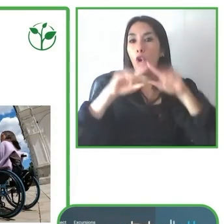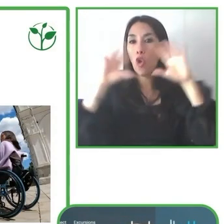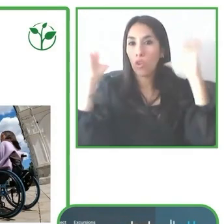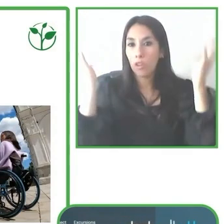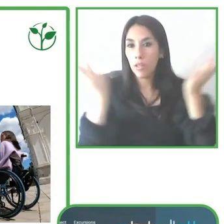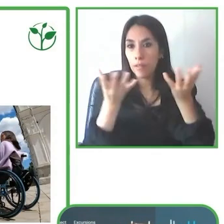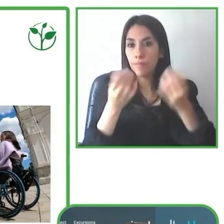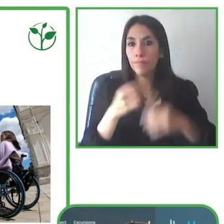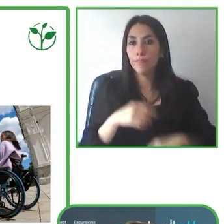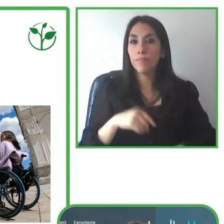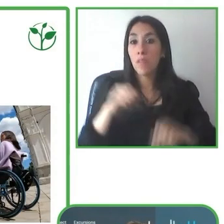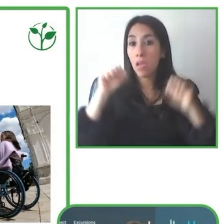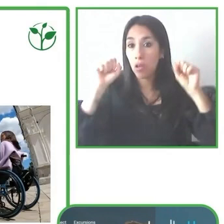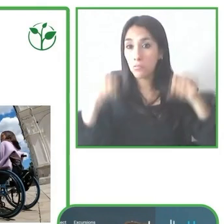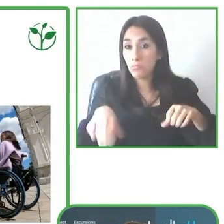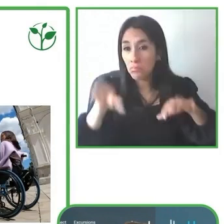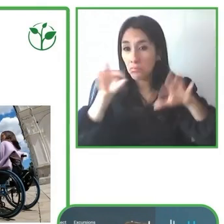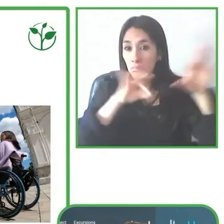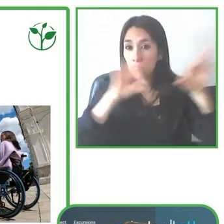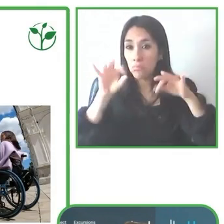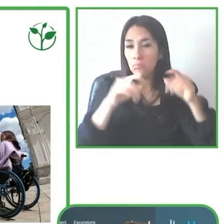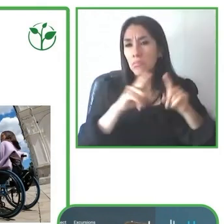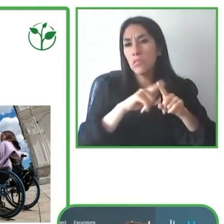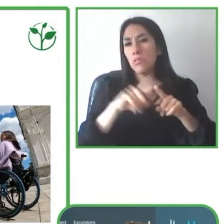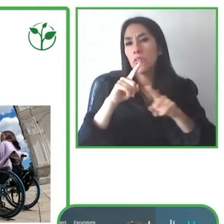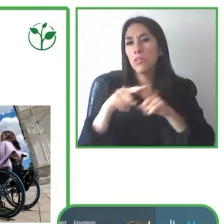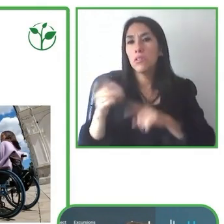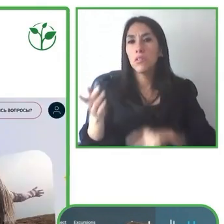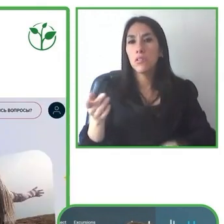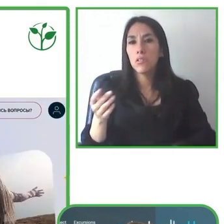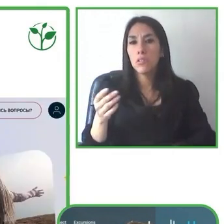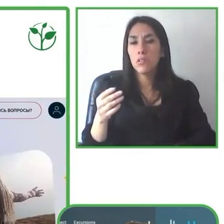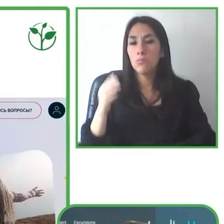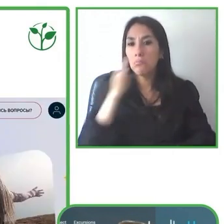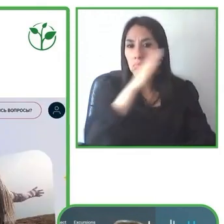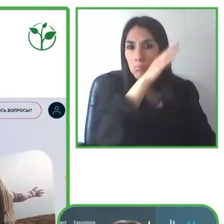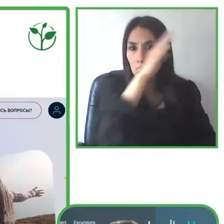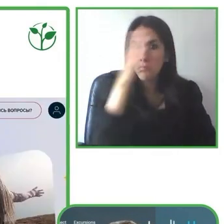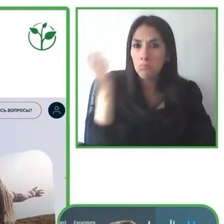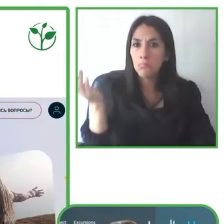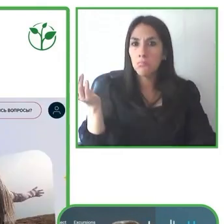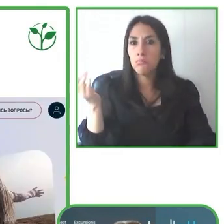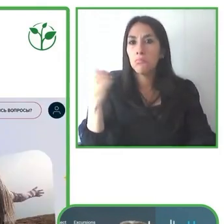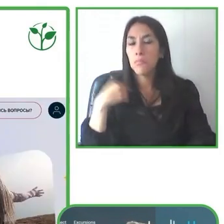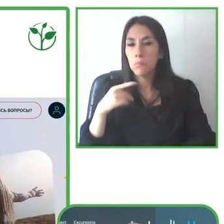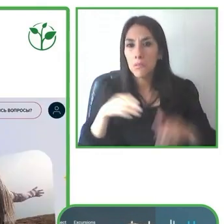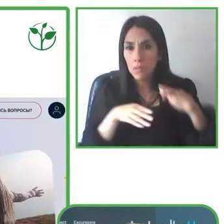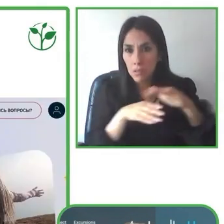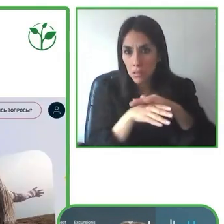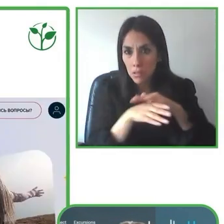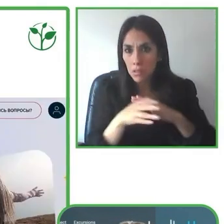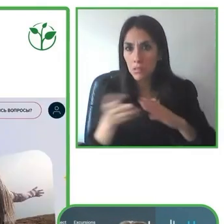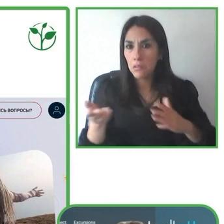to Pacific Ocean.